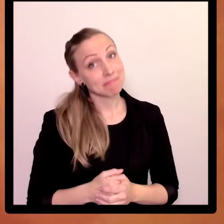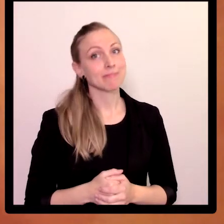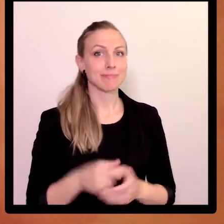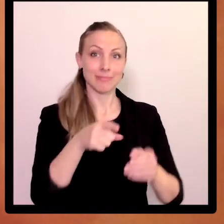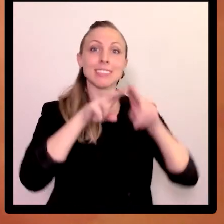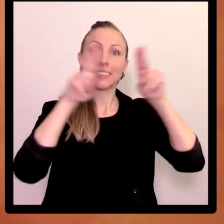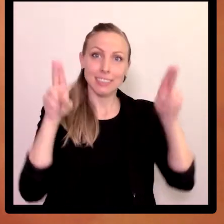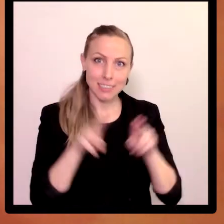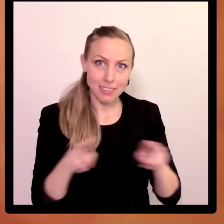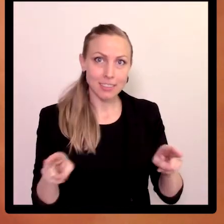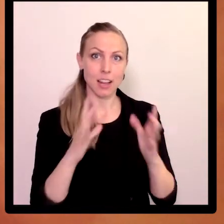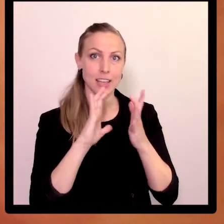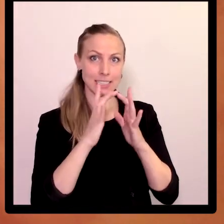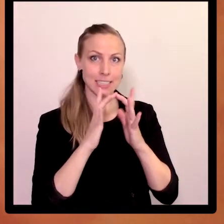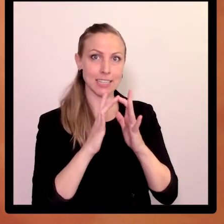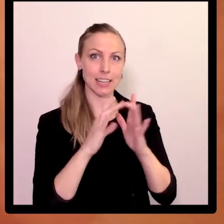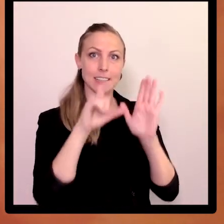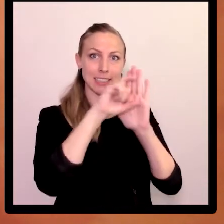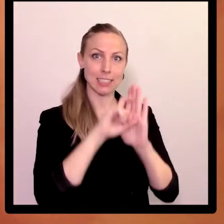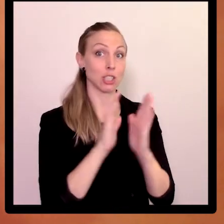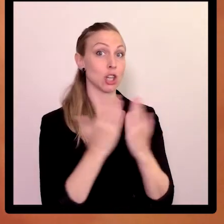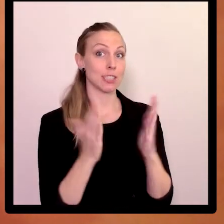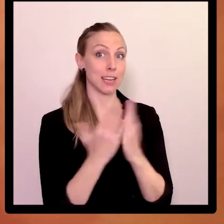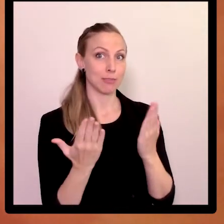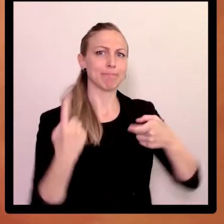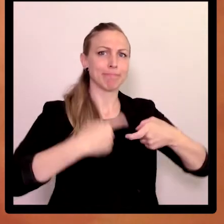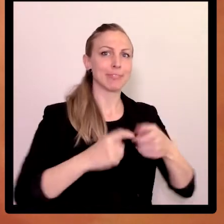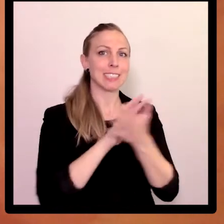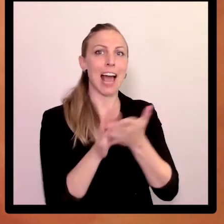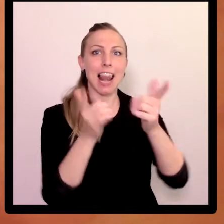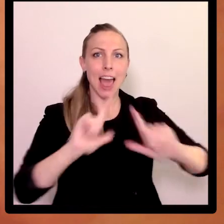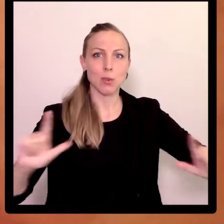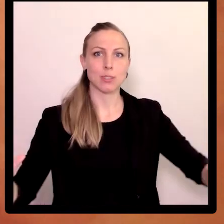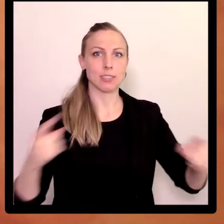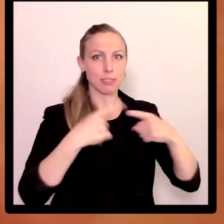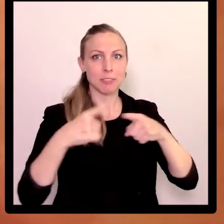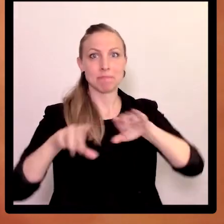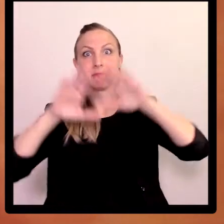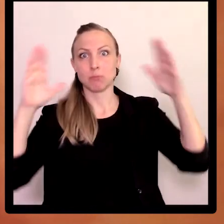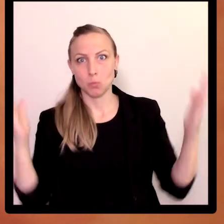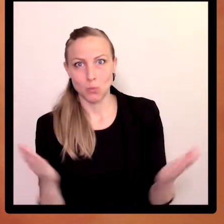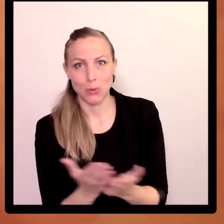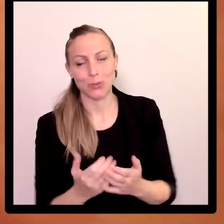Well, it is an international online dictionary for sign languages around the world.